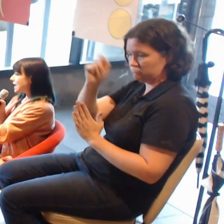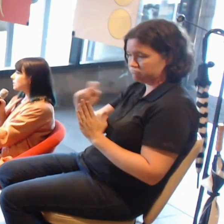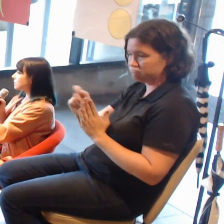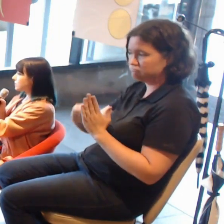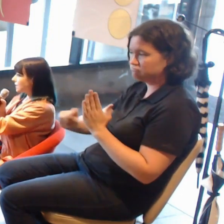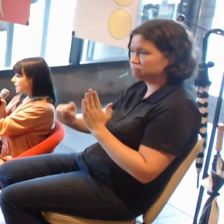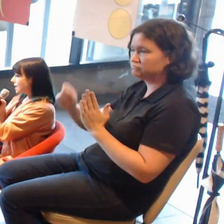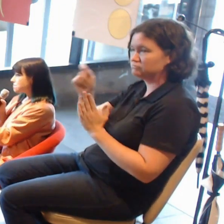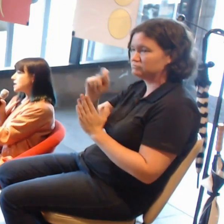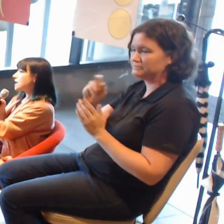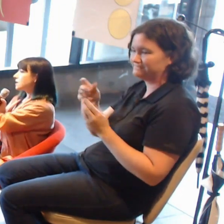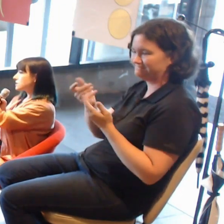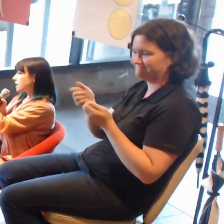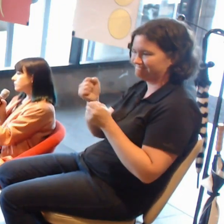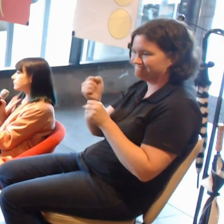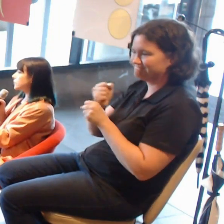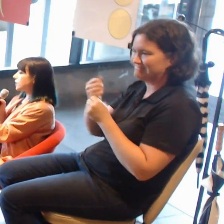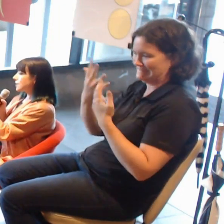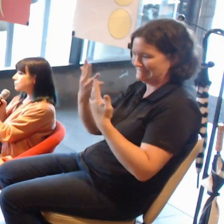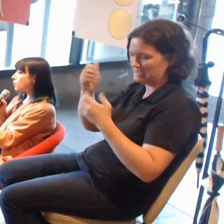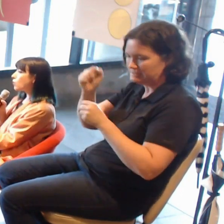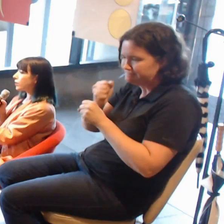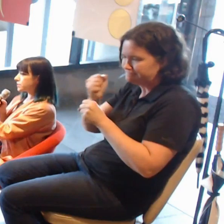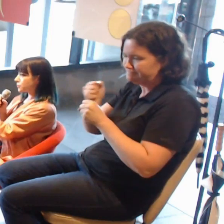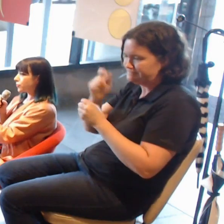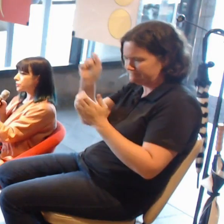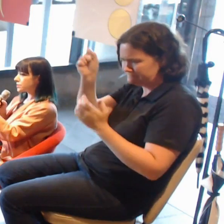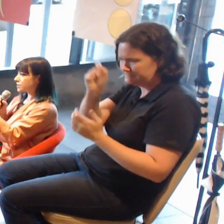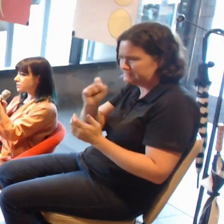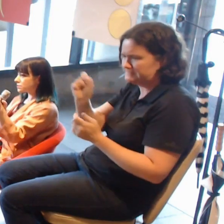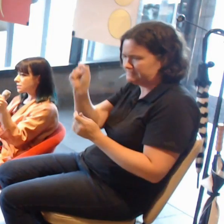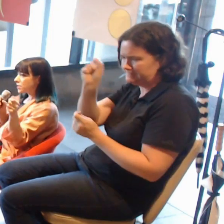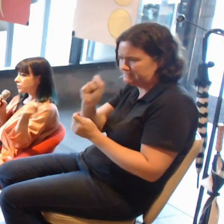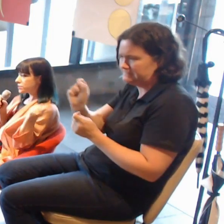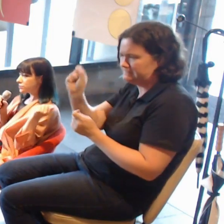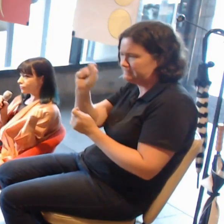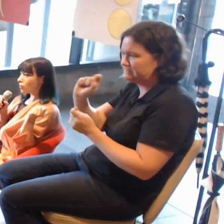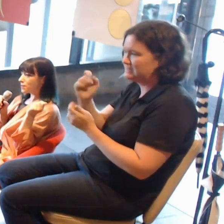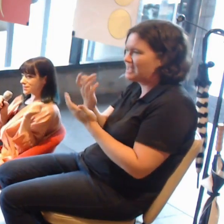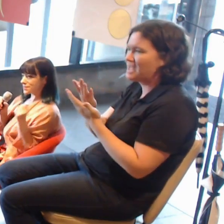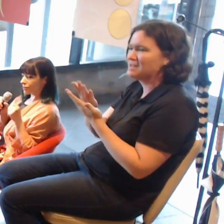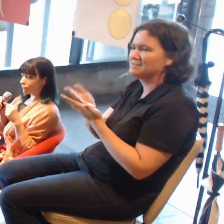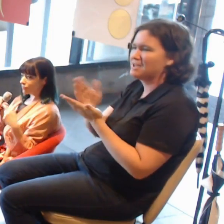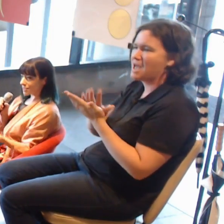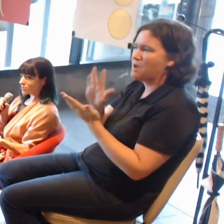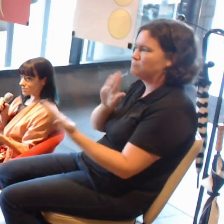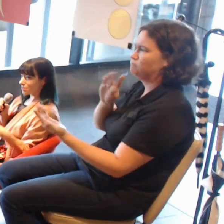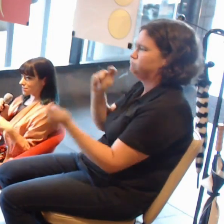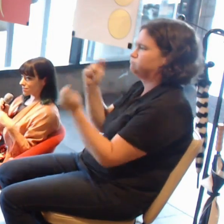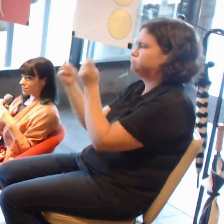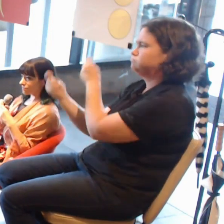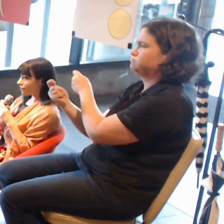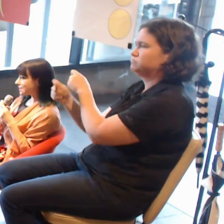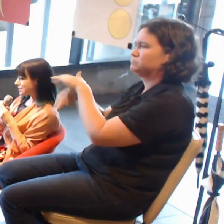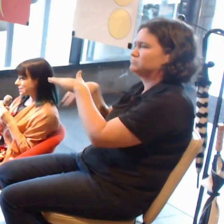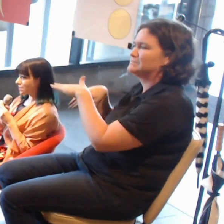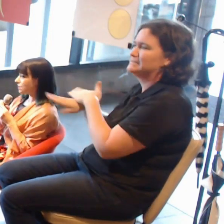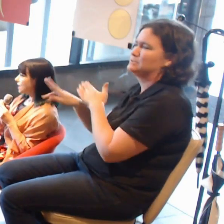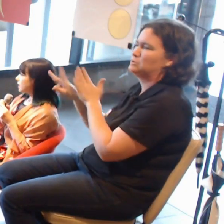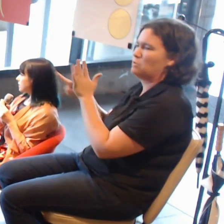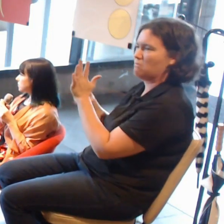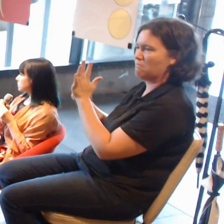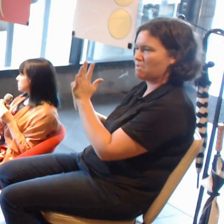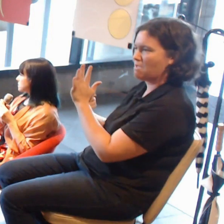that handmade, laborious process transform itself into something that is very slick,